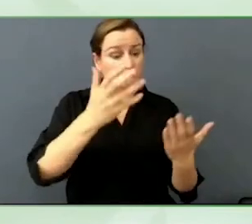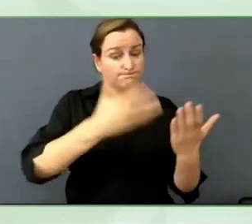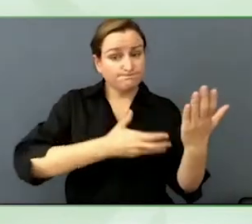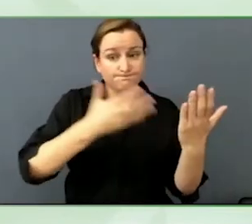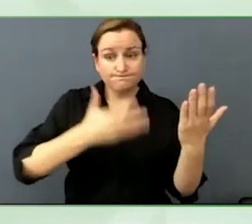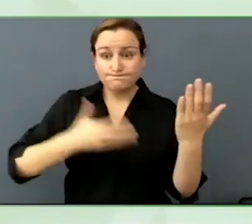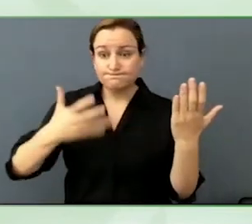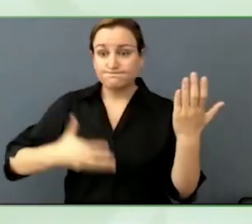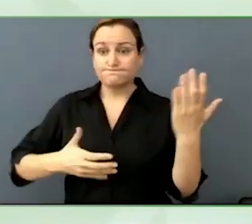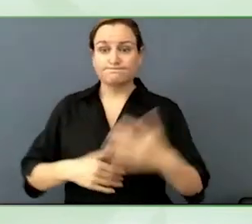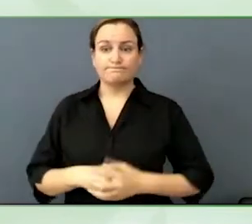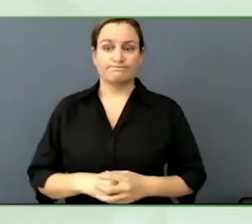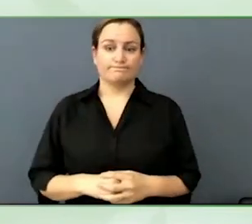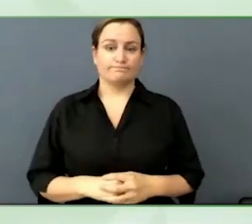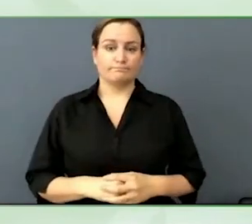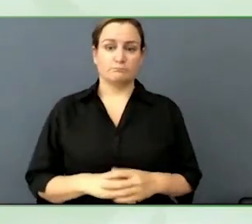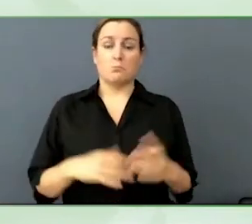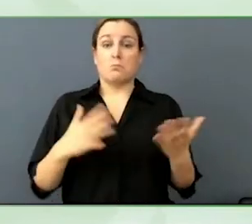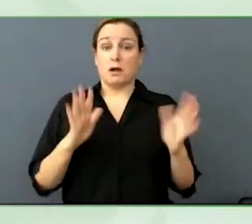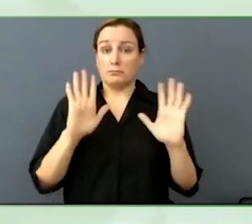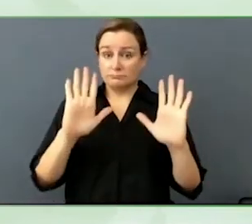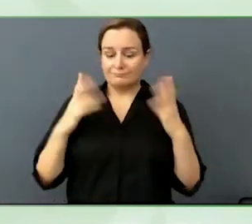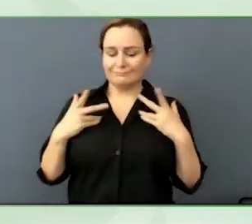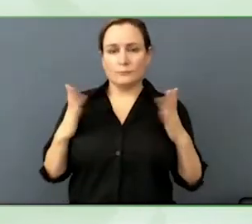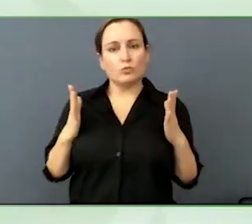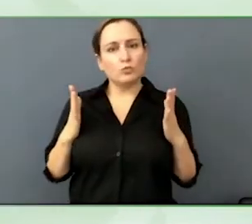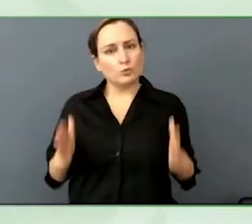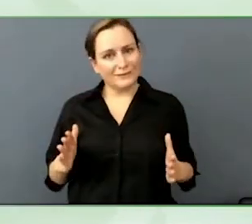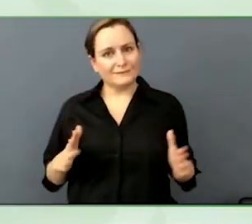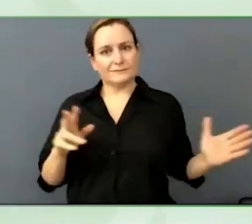It is still up to the human to interpret whether this is a useful piece of information.